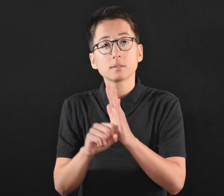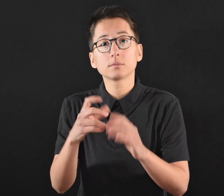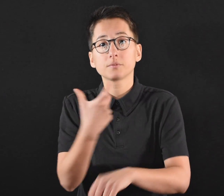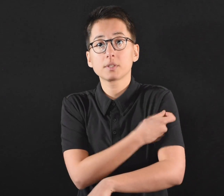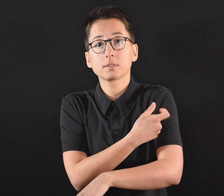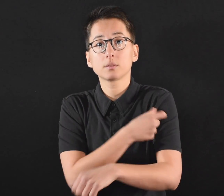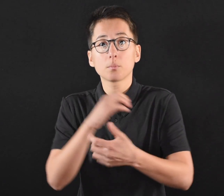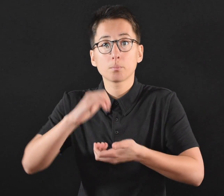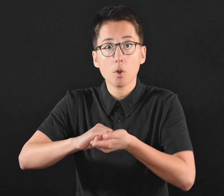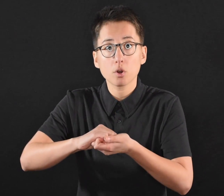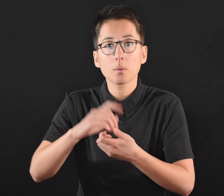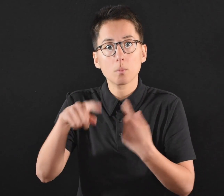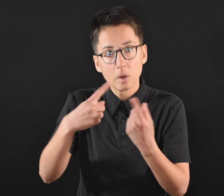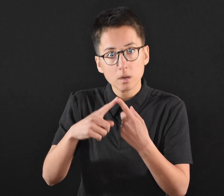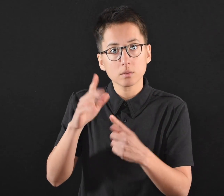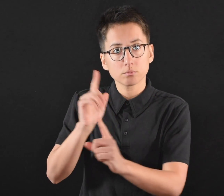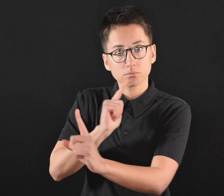get vaccinated.